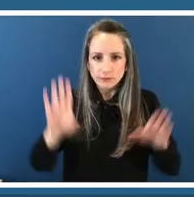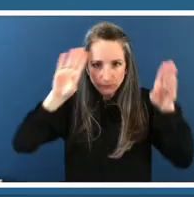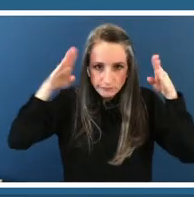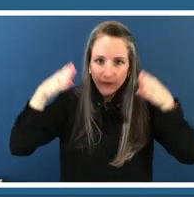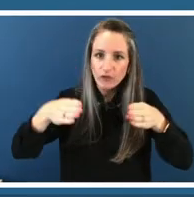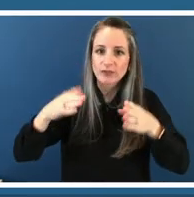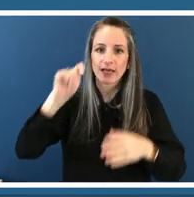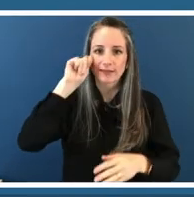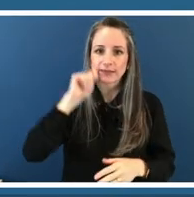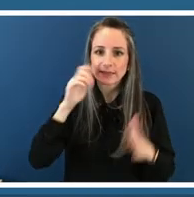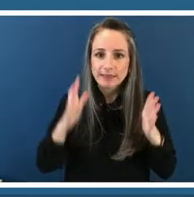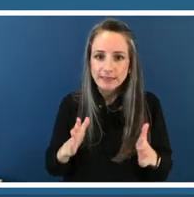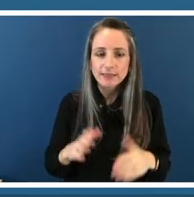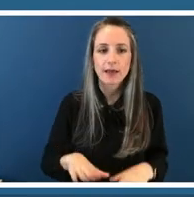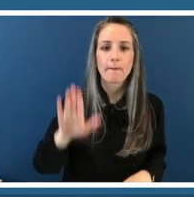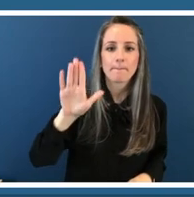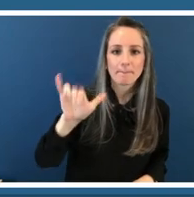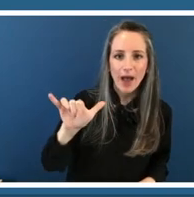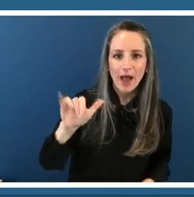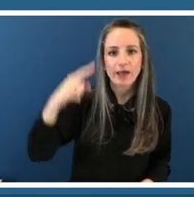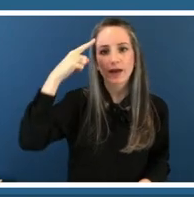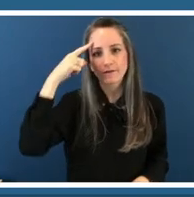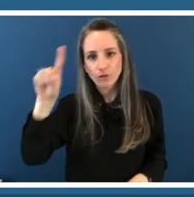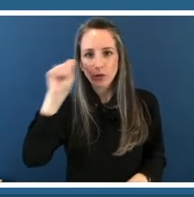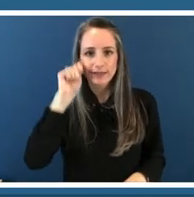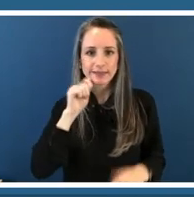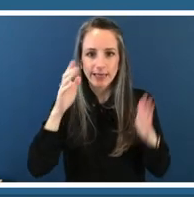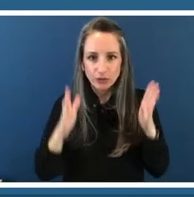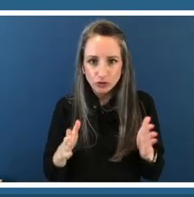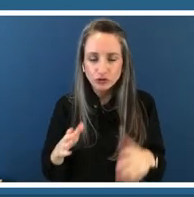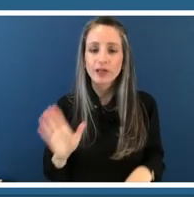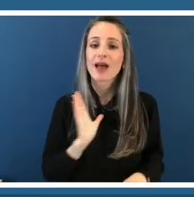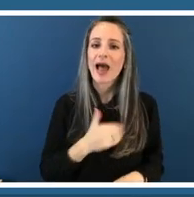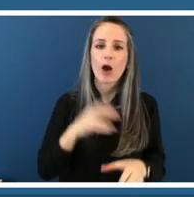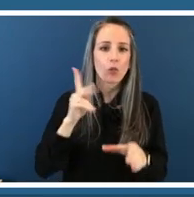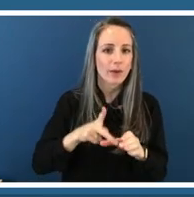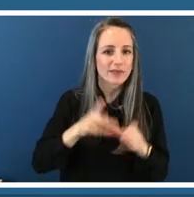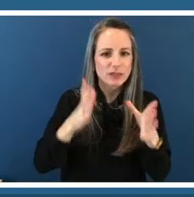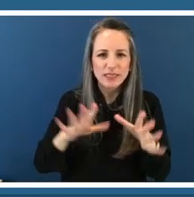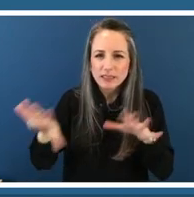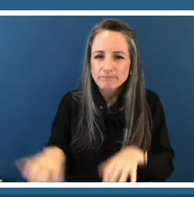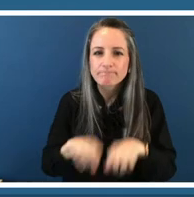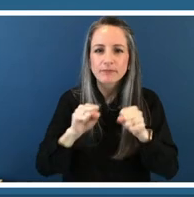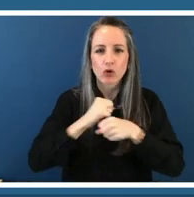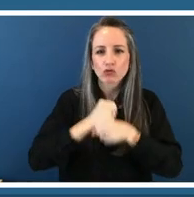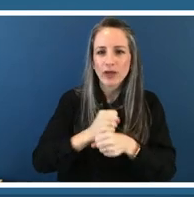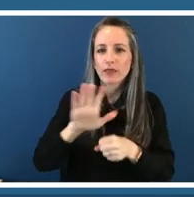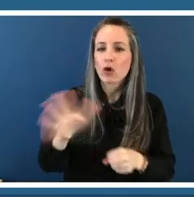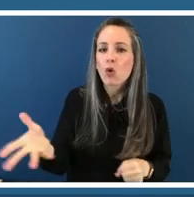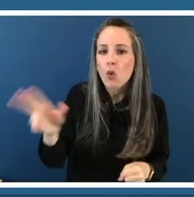teens four teams and our participants take on a huge role in shaping their own